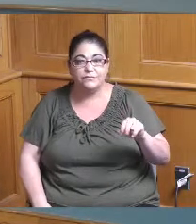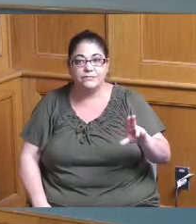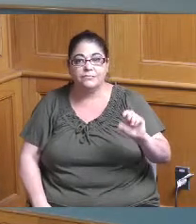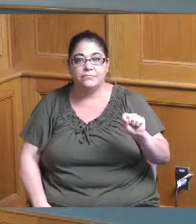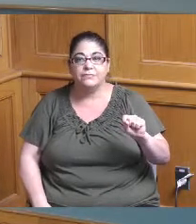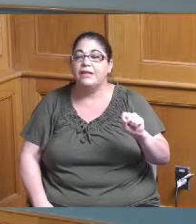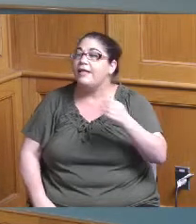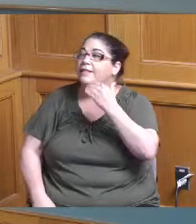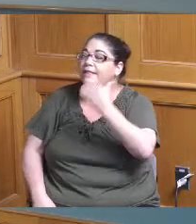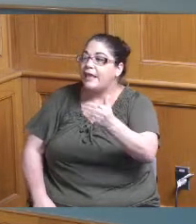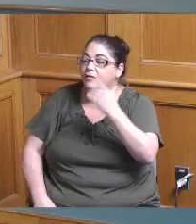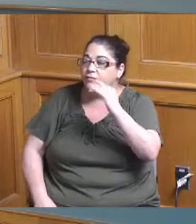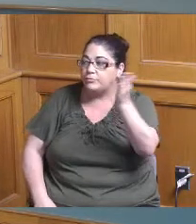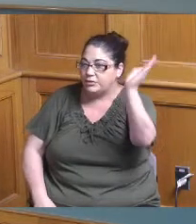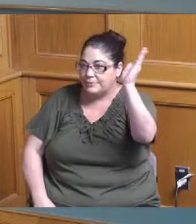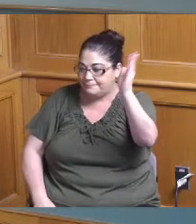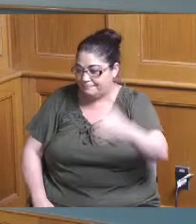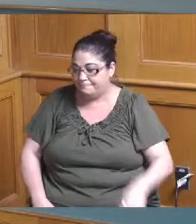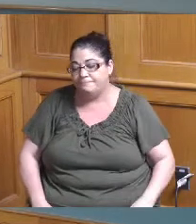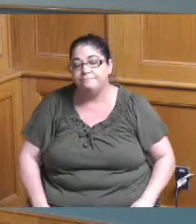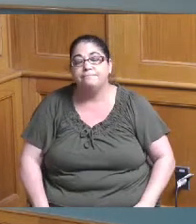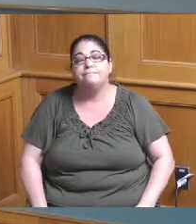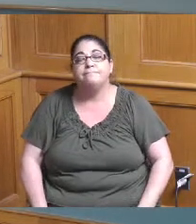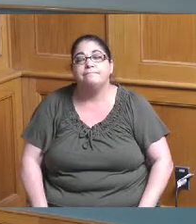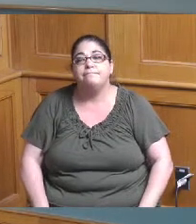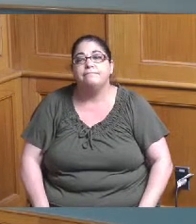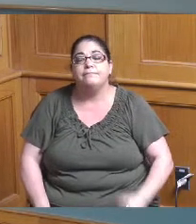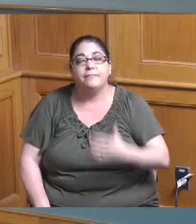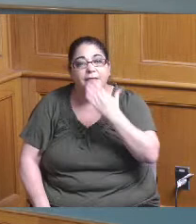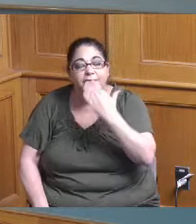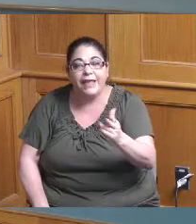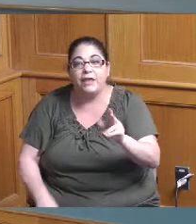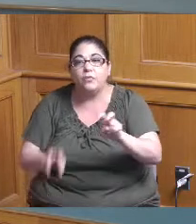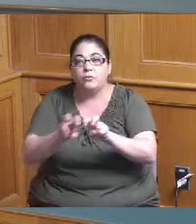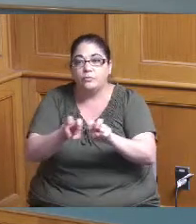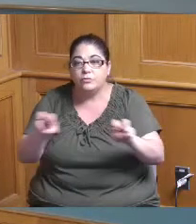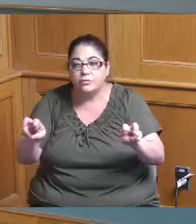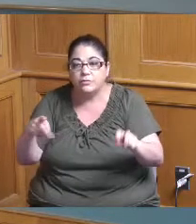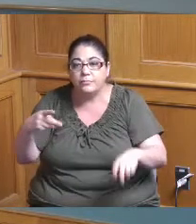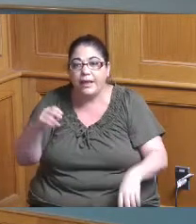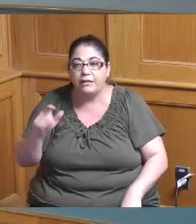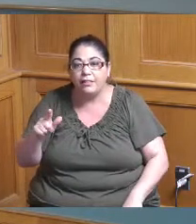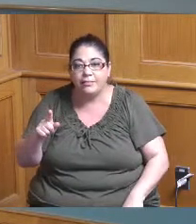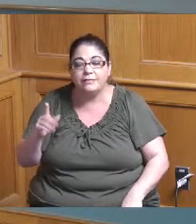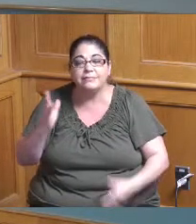the presentation and thank you to the panel I can see that some of the members are here thank you